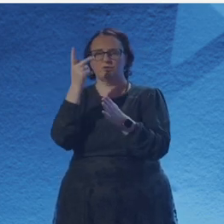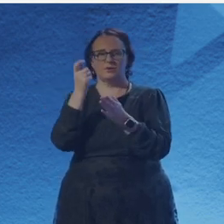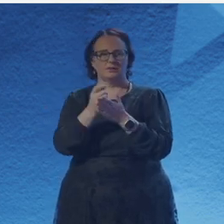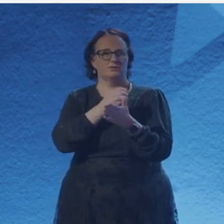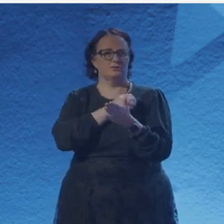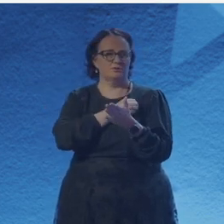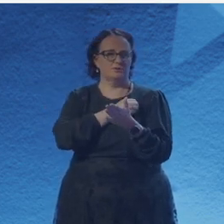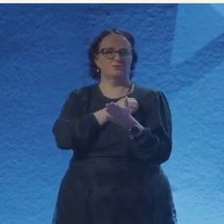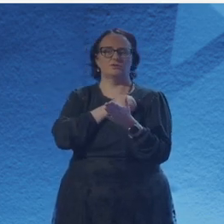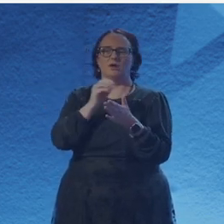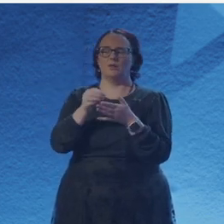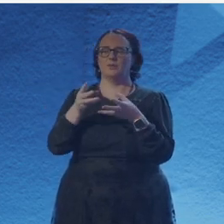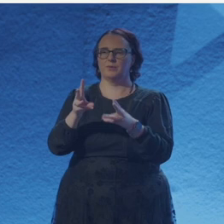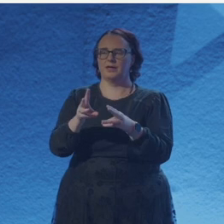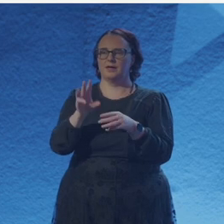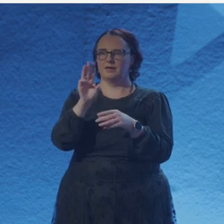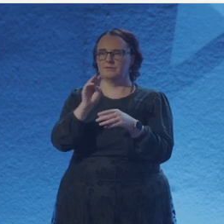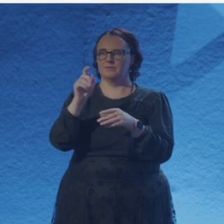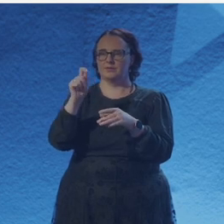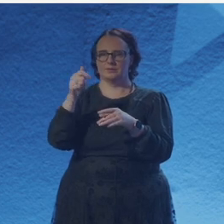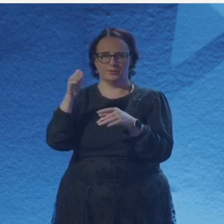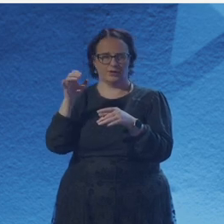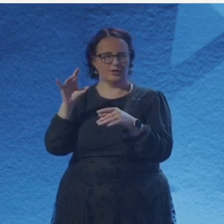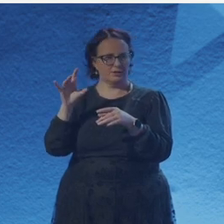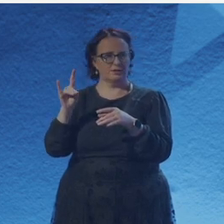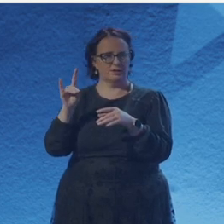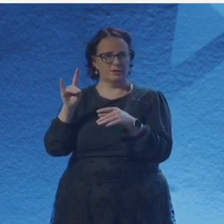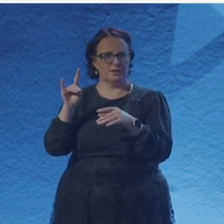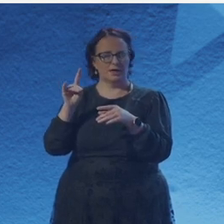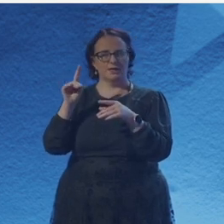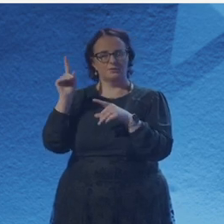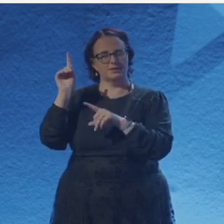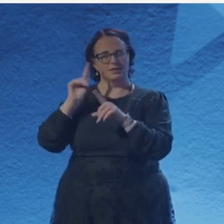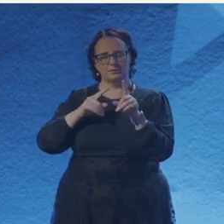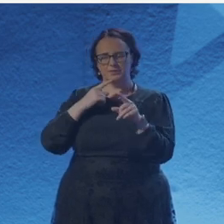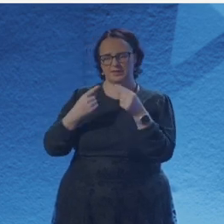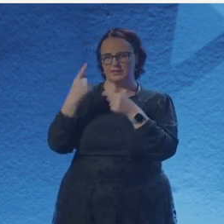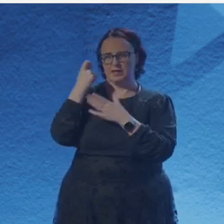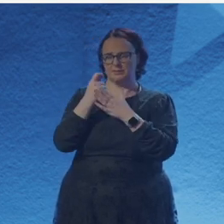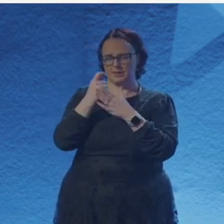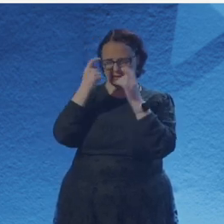For now. Now it just feels like when the wind took me and my uncle by the car with all it’s